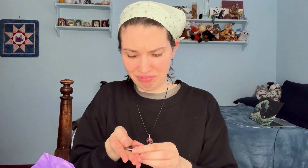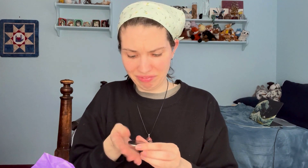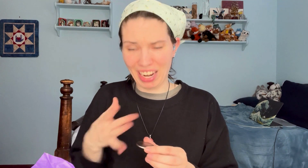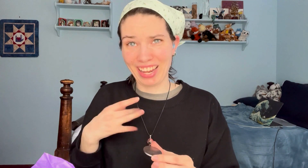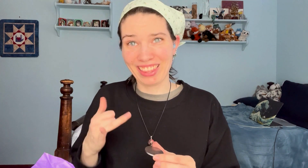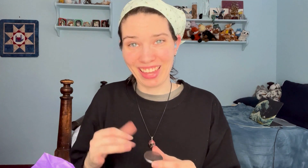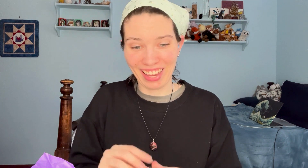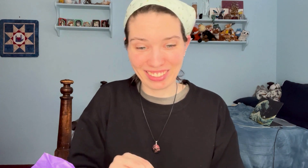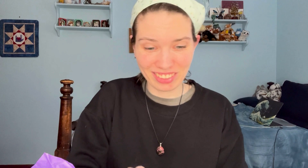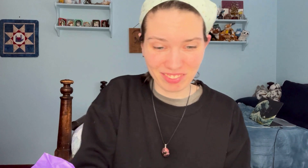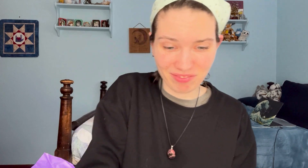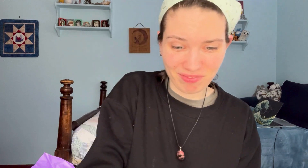I like that!